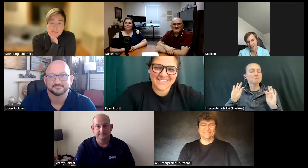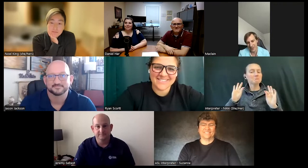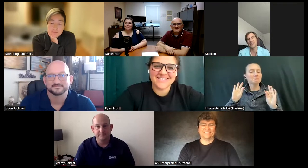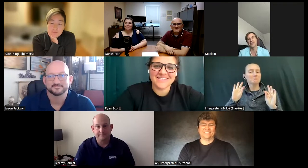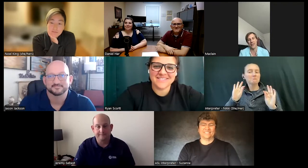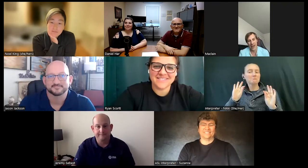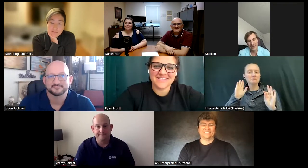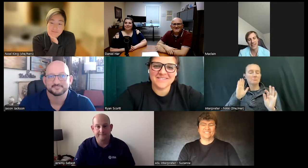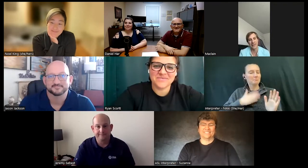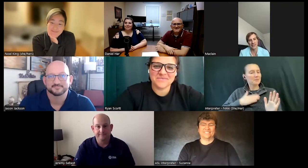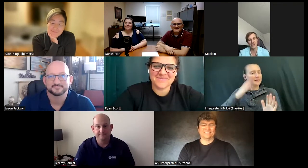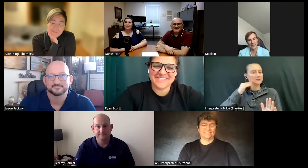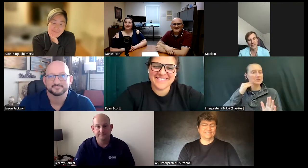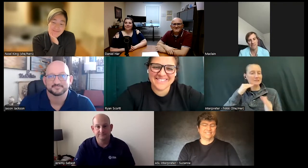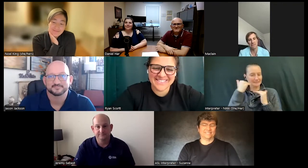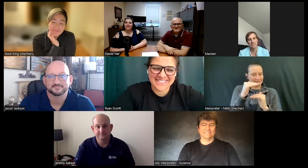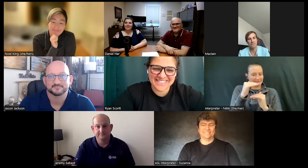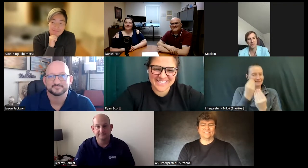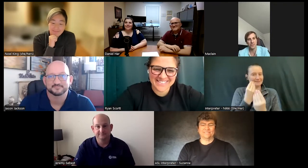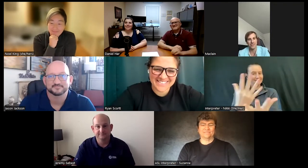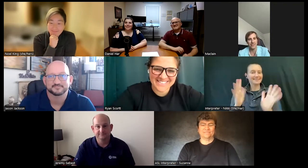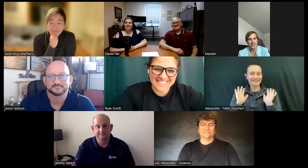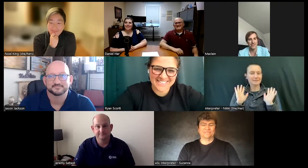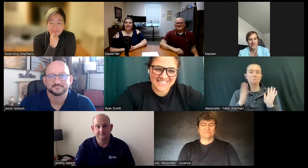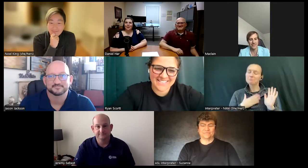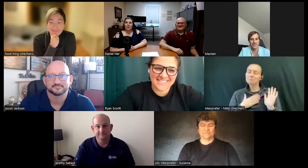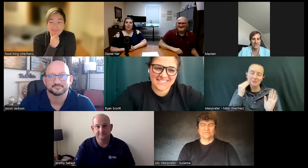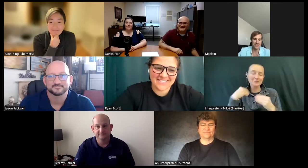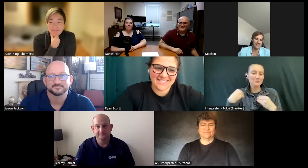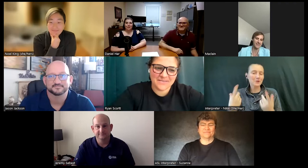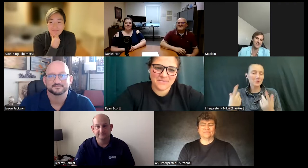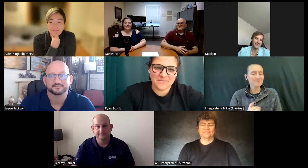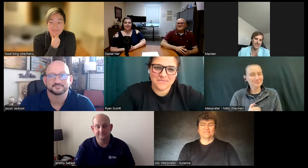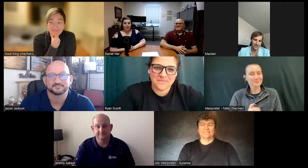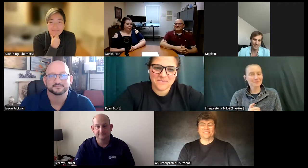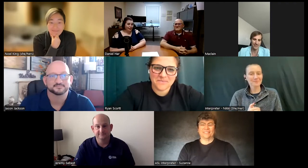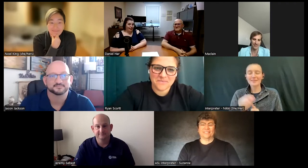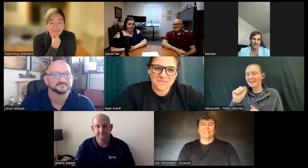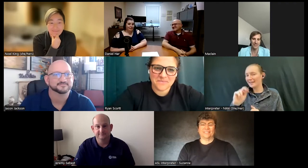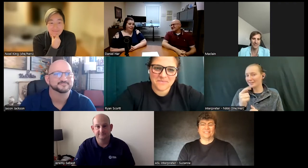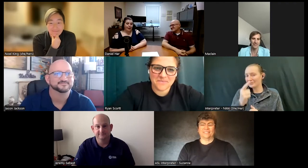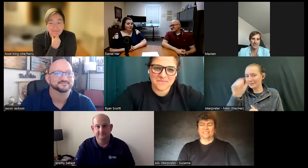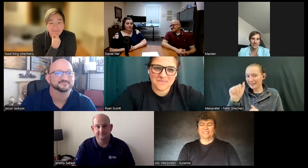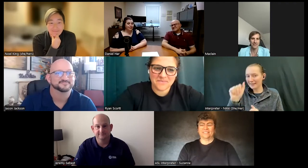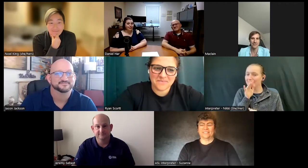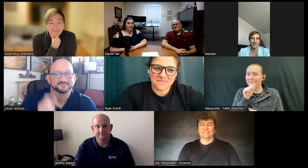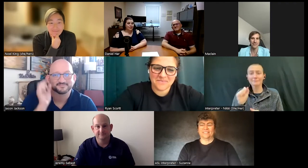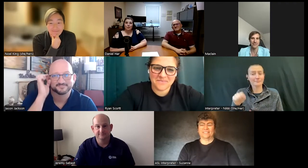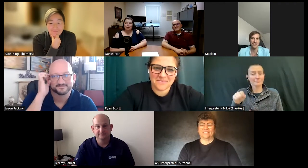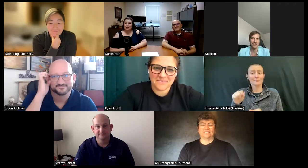experiences to that as my experience so wonderful this is Angela and yeah no